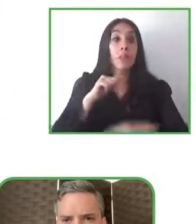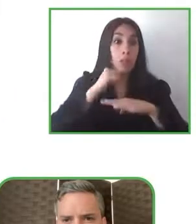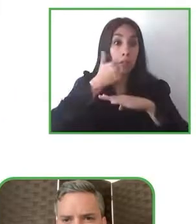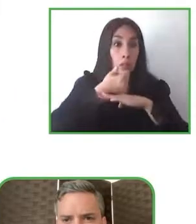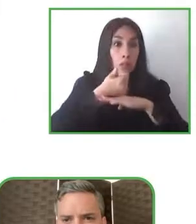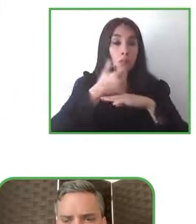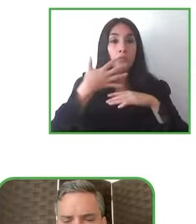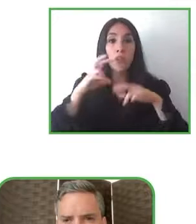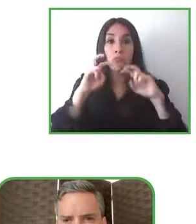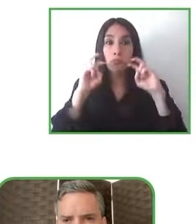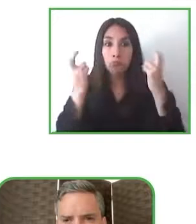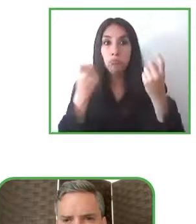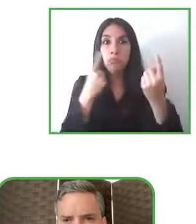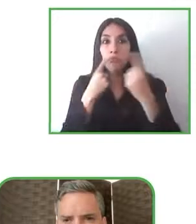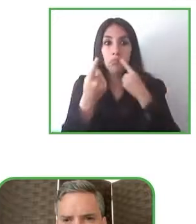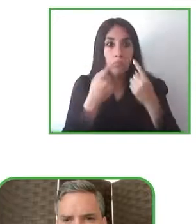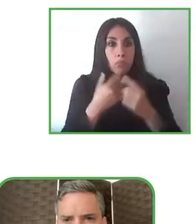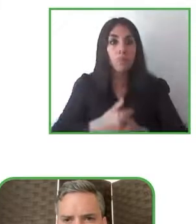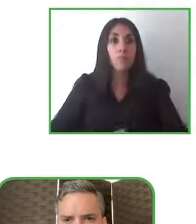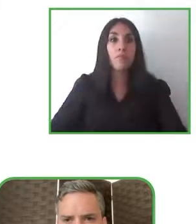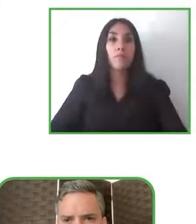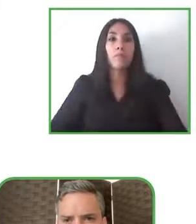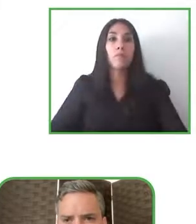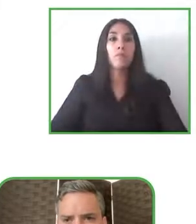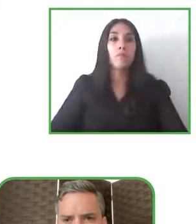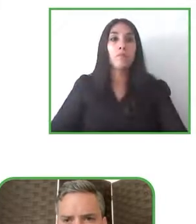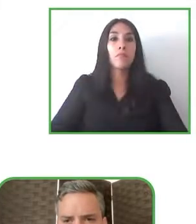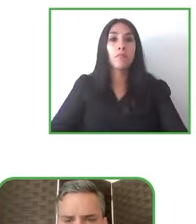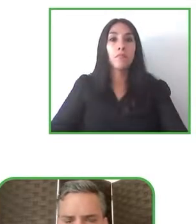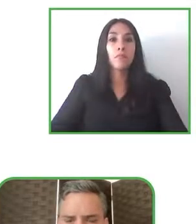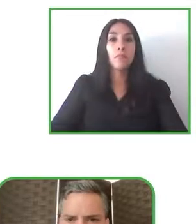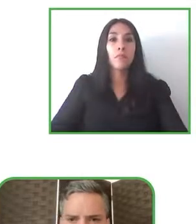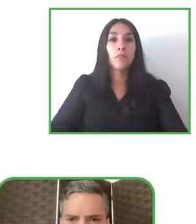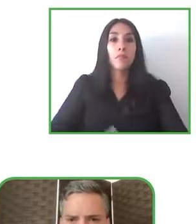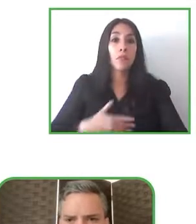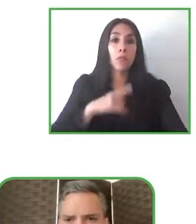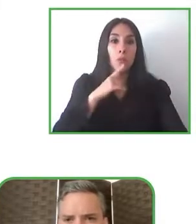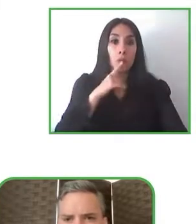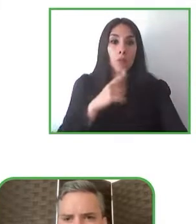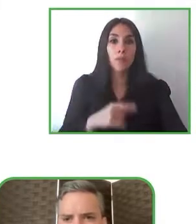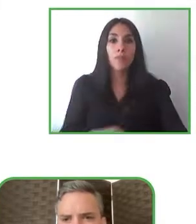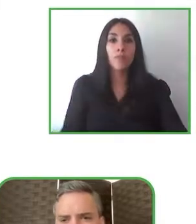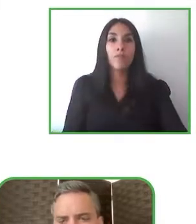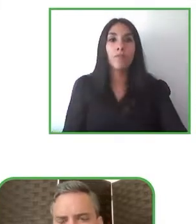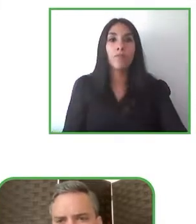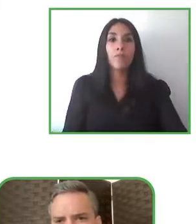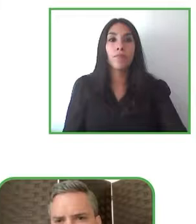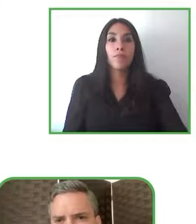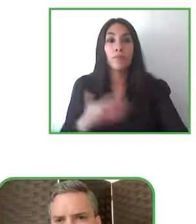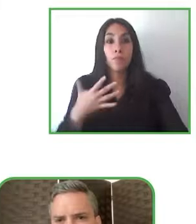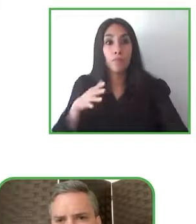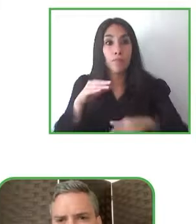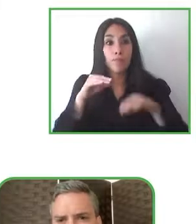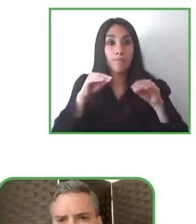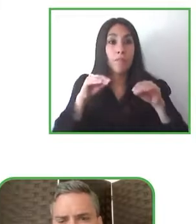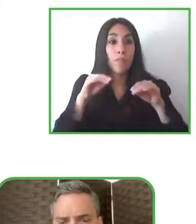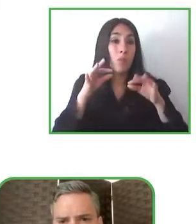Thank you so much, Francisca, it is true to have this cross-sectional way of working and